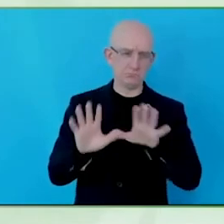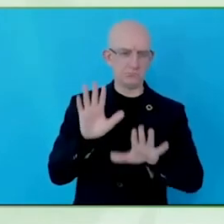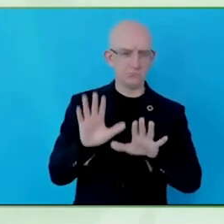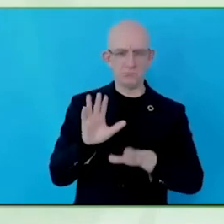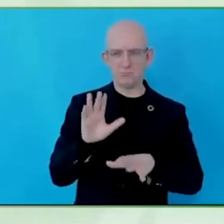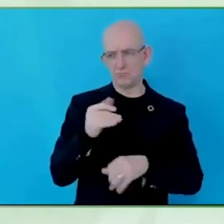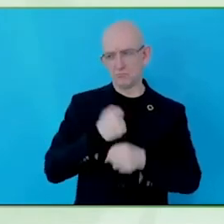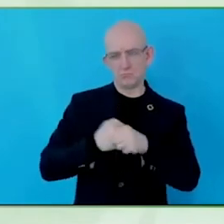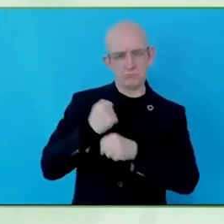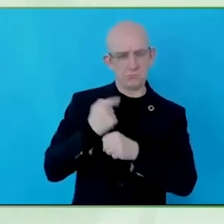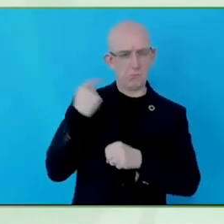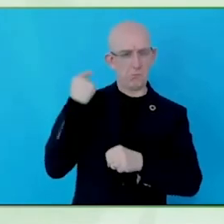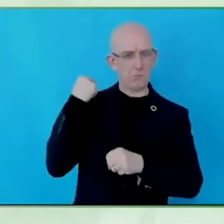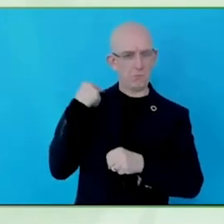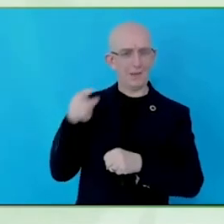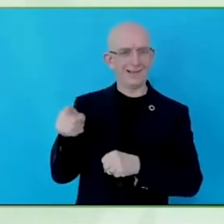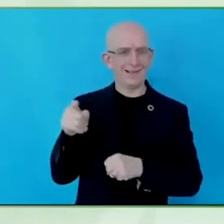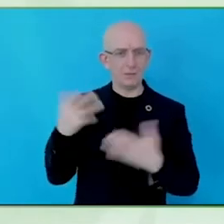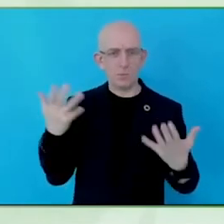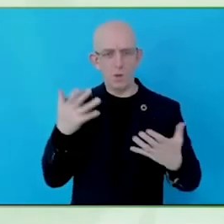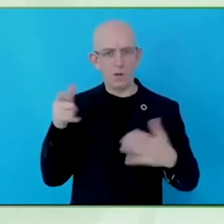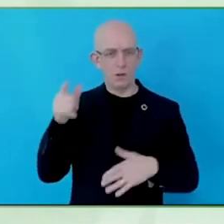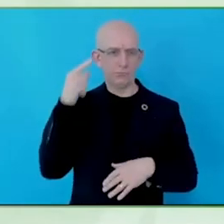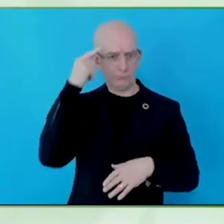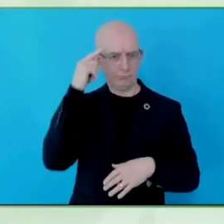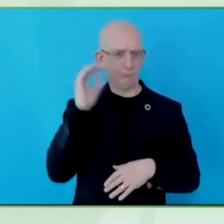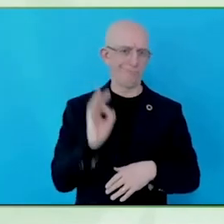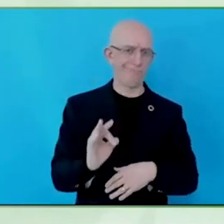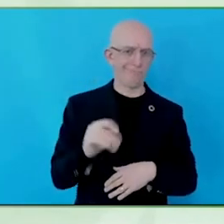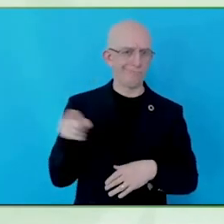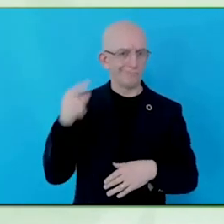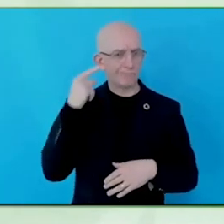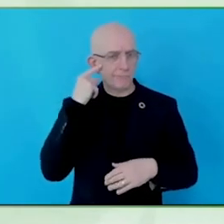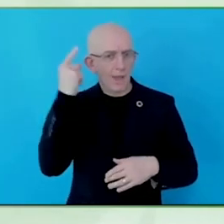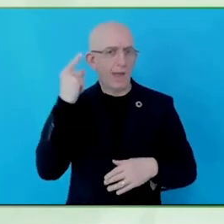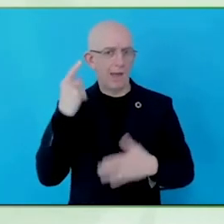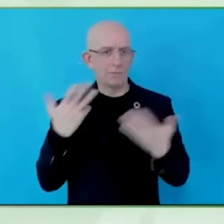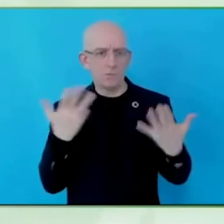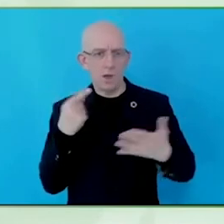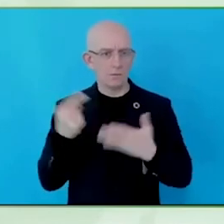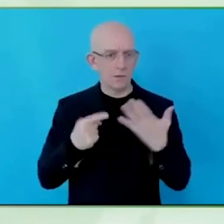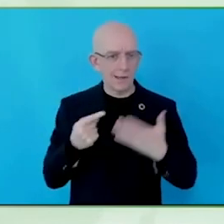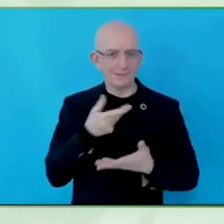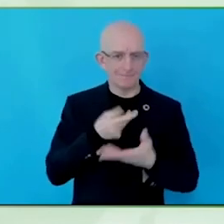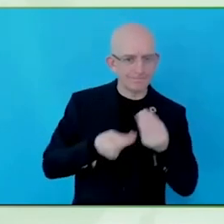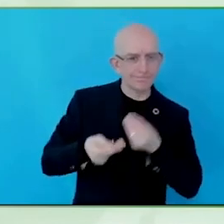A lot of what Josh was just saying, where the rubber really hits the road is when we asked the community, right at the beginning of the